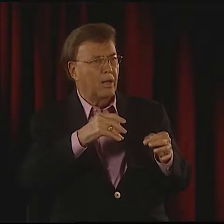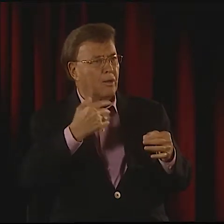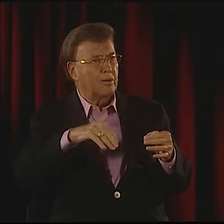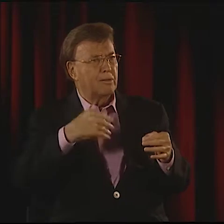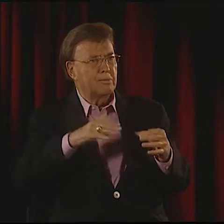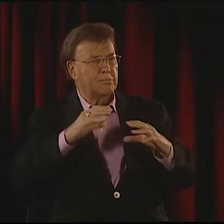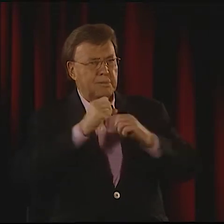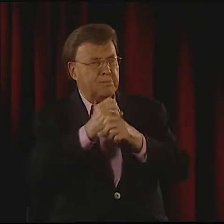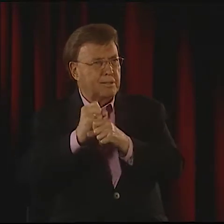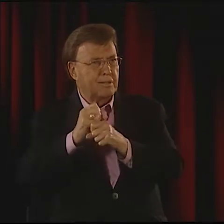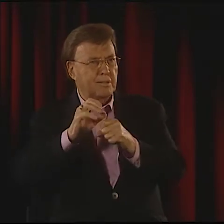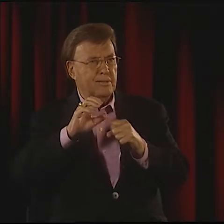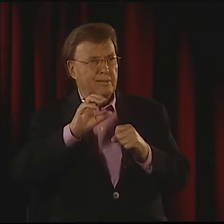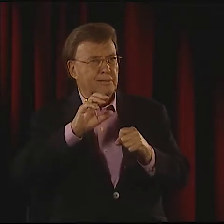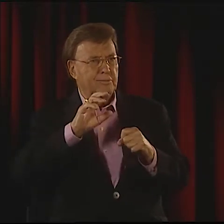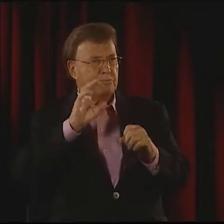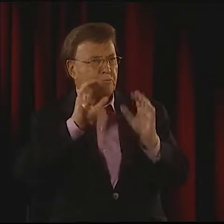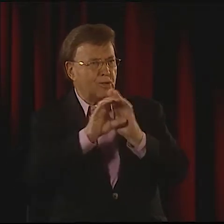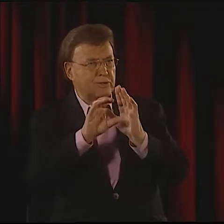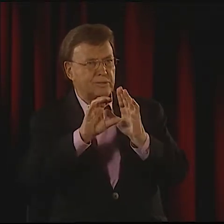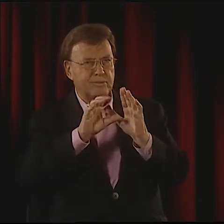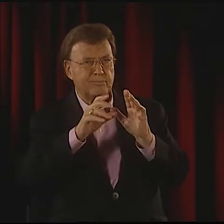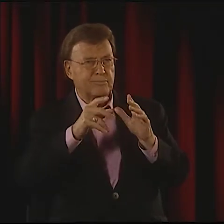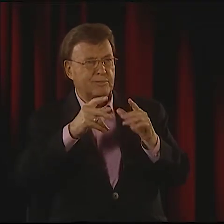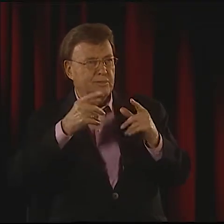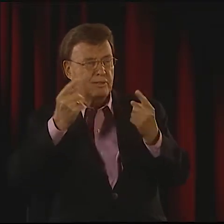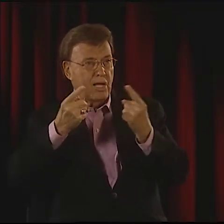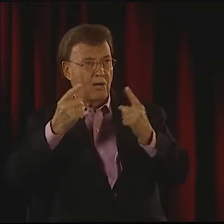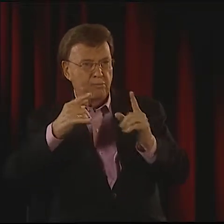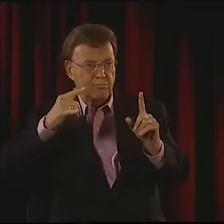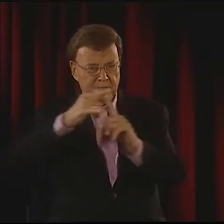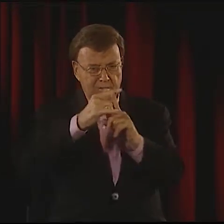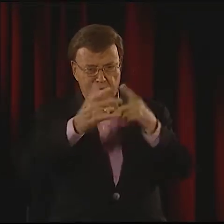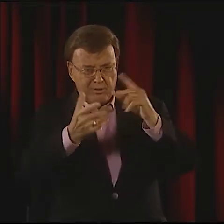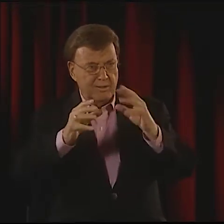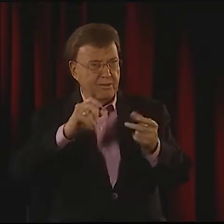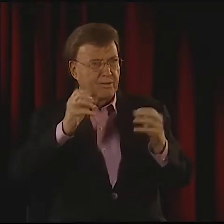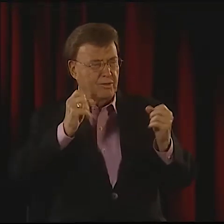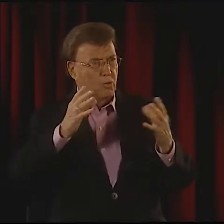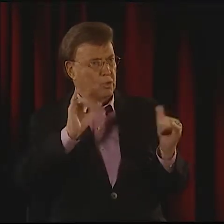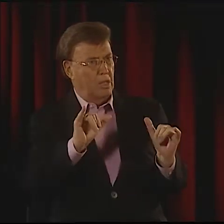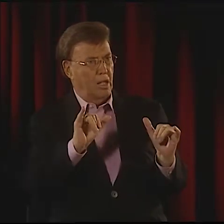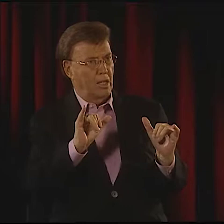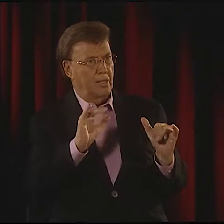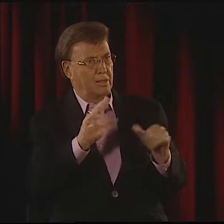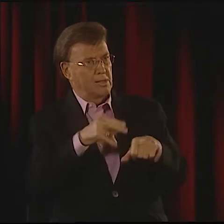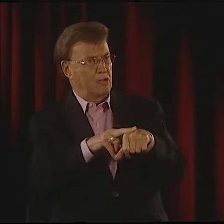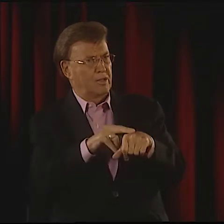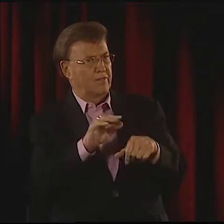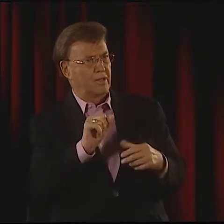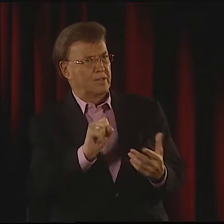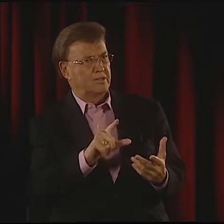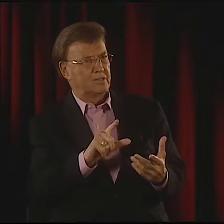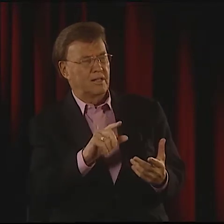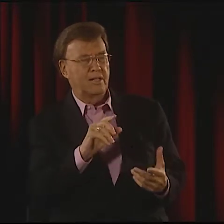WHEN I TELL THIS STORY WHEN I'M DESCRIBING THINGS, IT IS VERY CONDENSED. IT'S IN A PICTURE FORMAT.